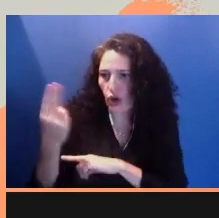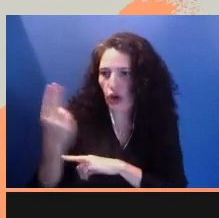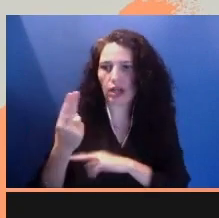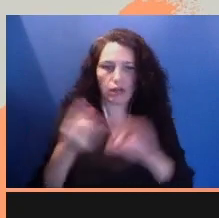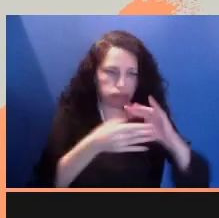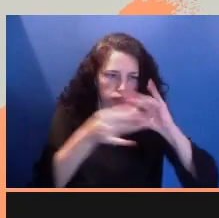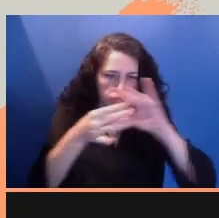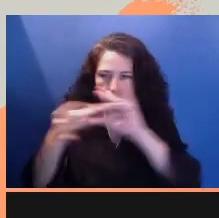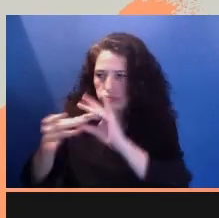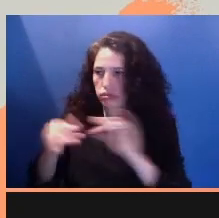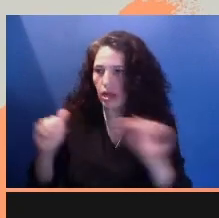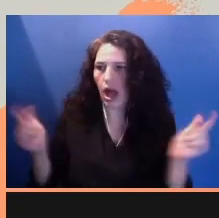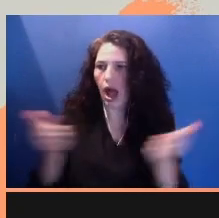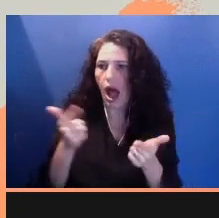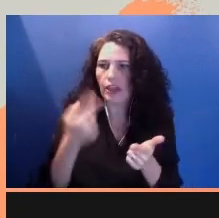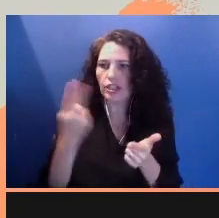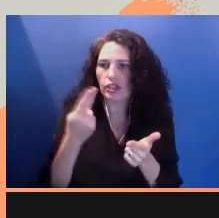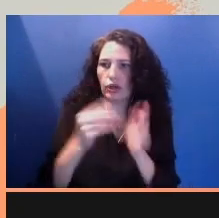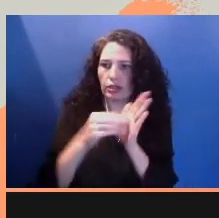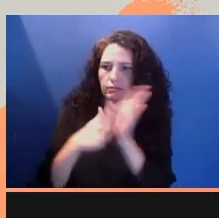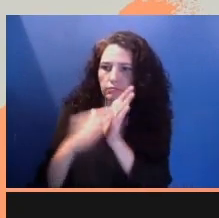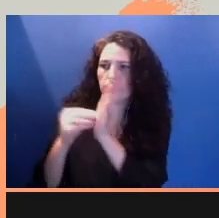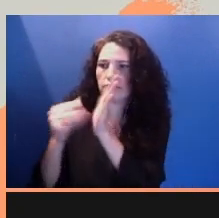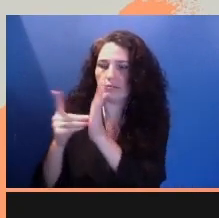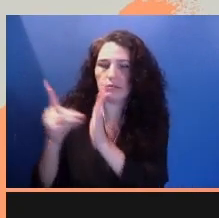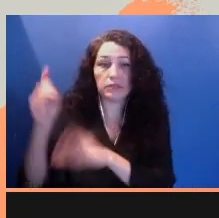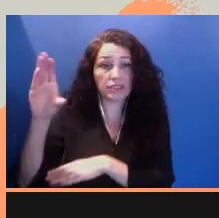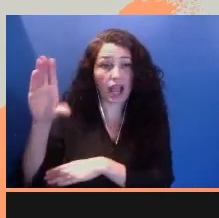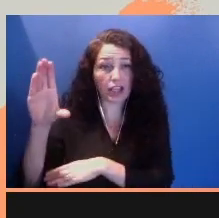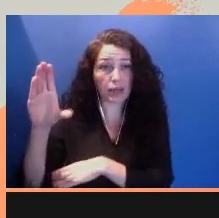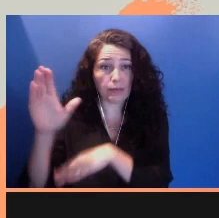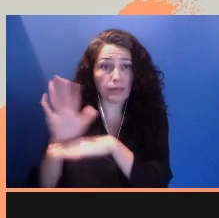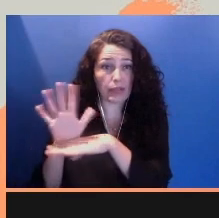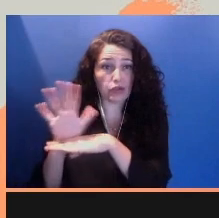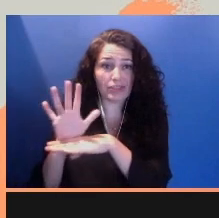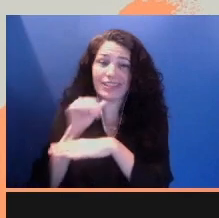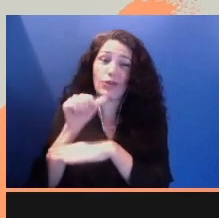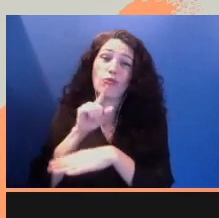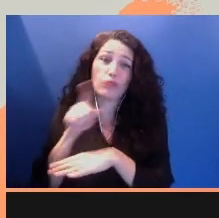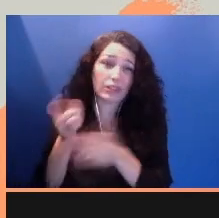of historical documentaries that do not always serve BIPOC filmmakers.